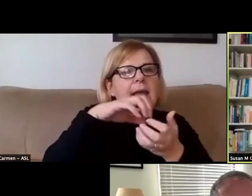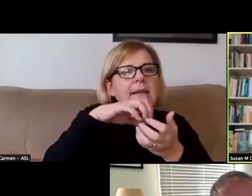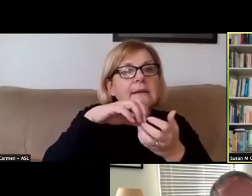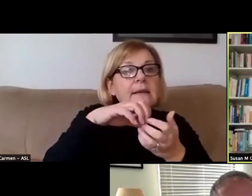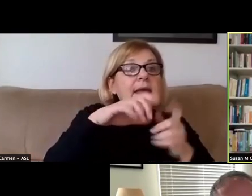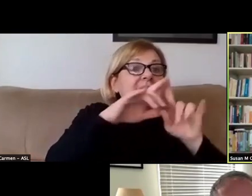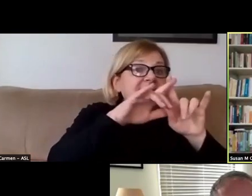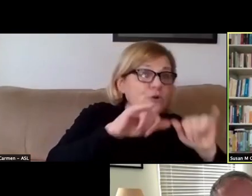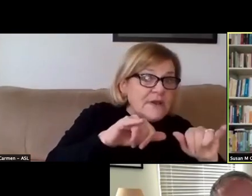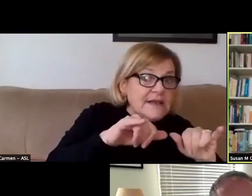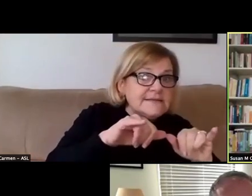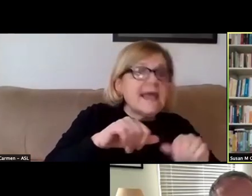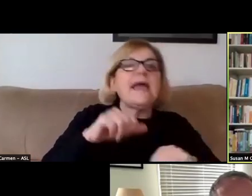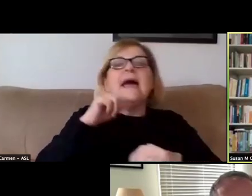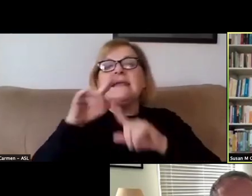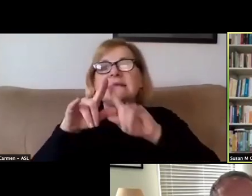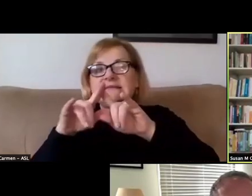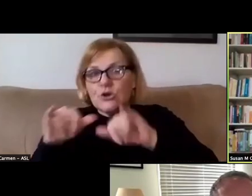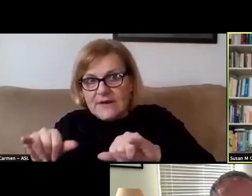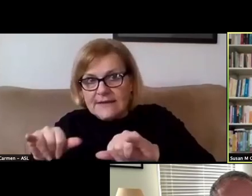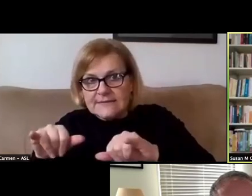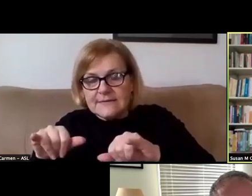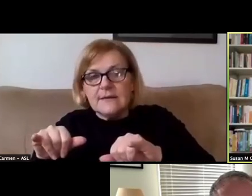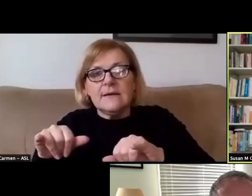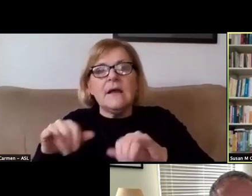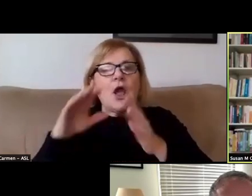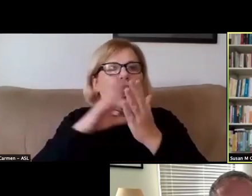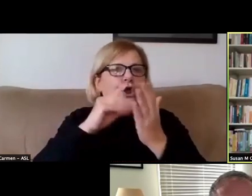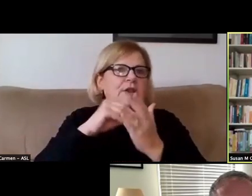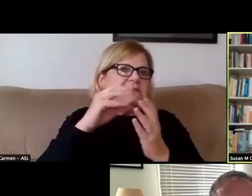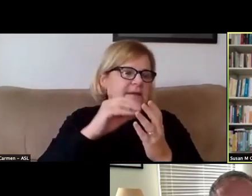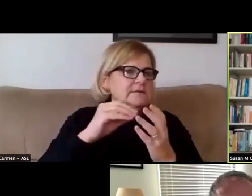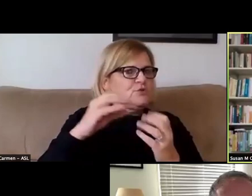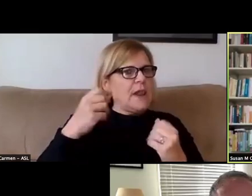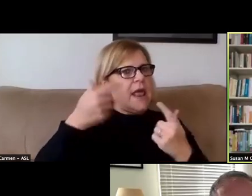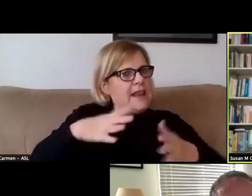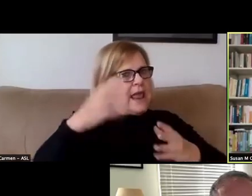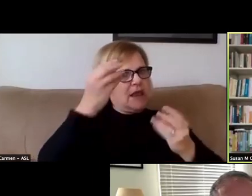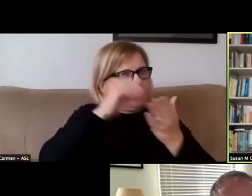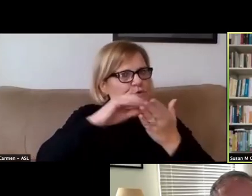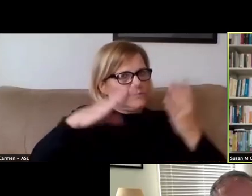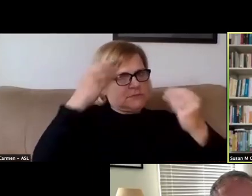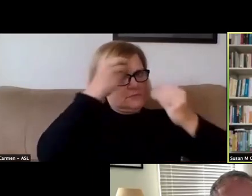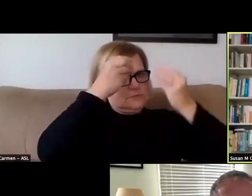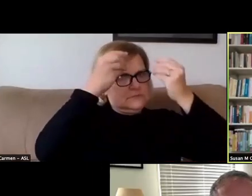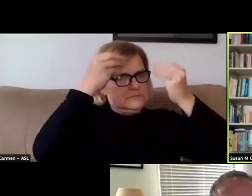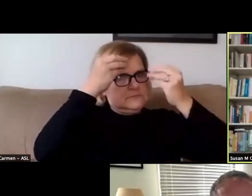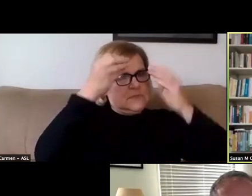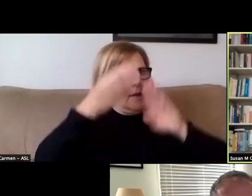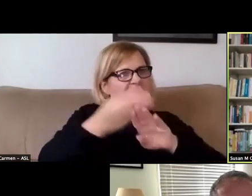with synchronous active learning sessions, allowing students to reflect on the lectures before posing questions,